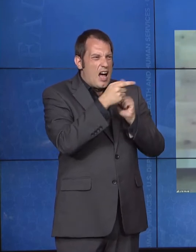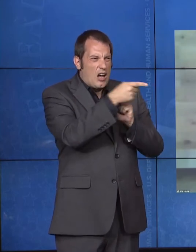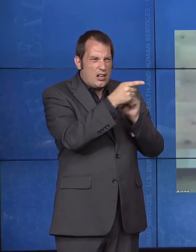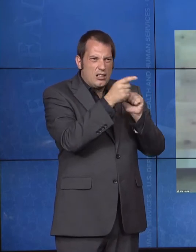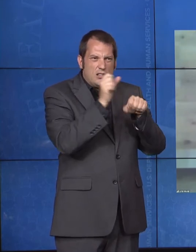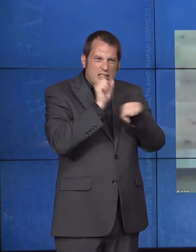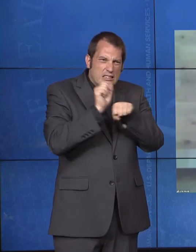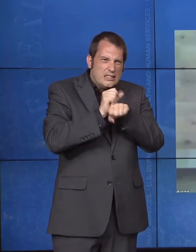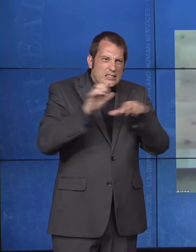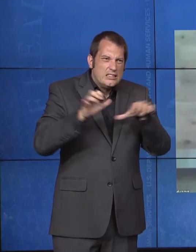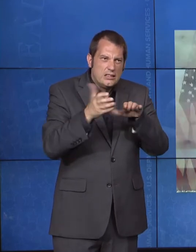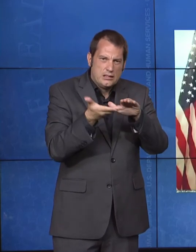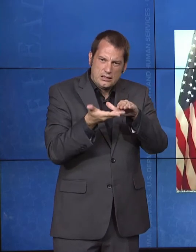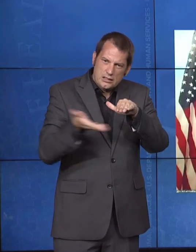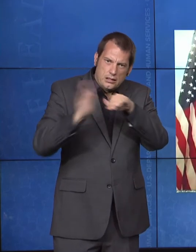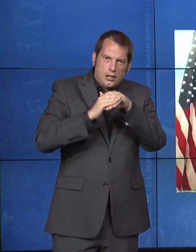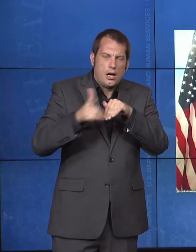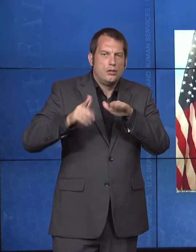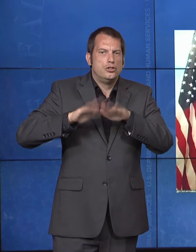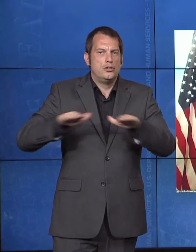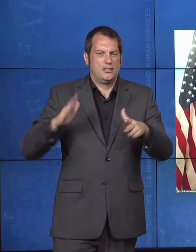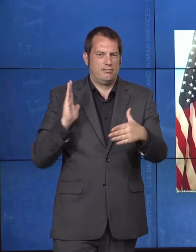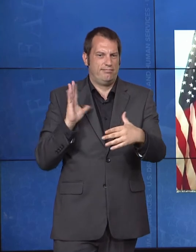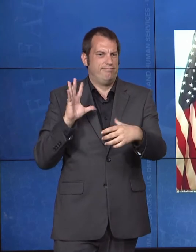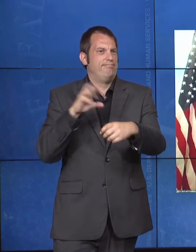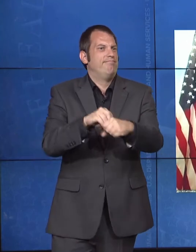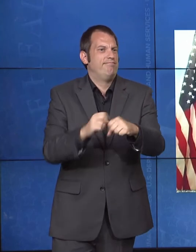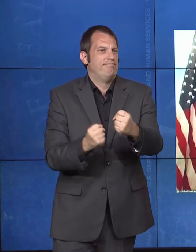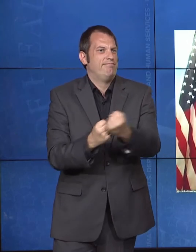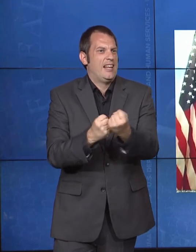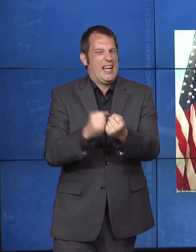Michael Weahkee: Thank you, Julie. And at the Indian Health Service, our mission